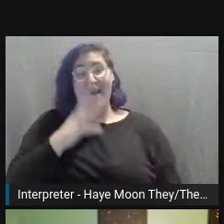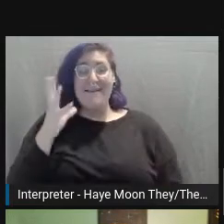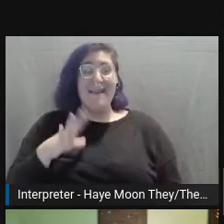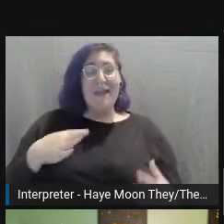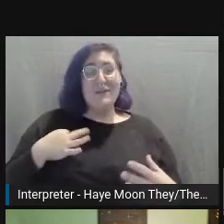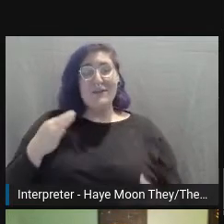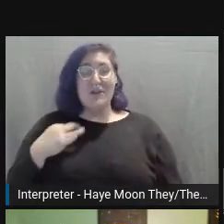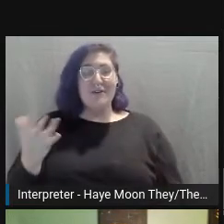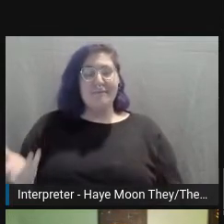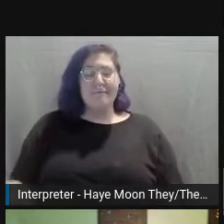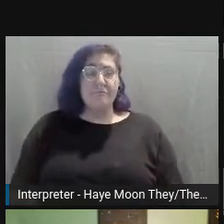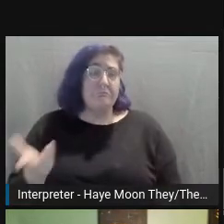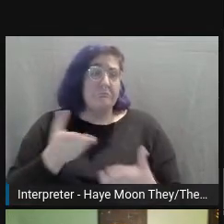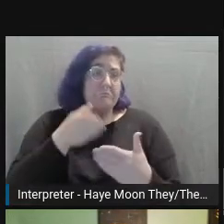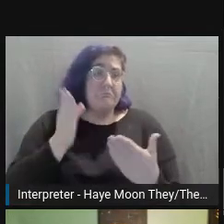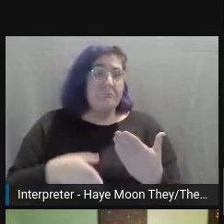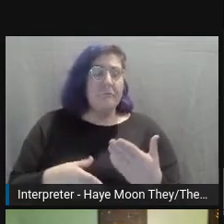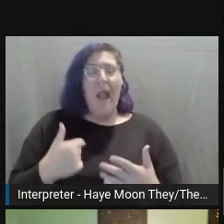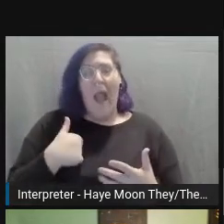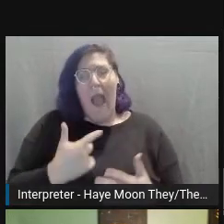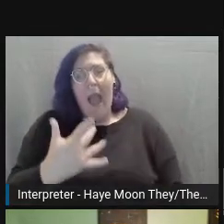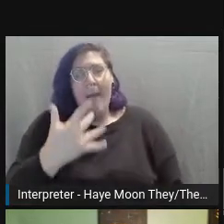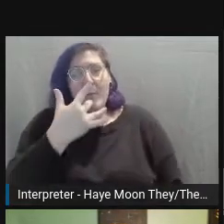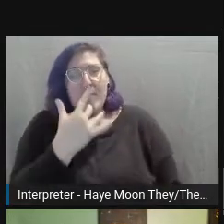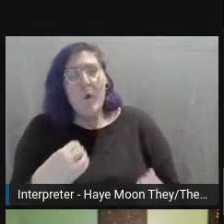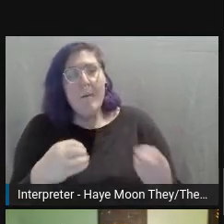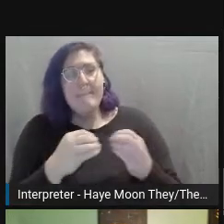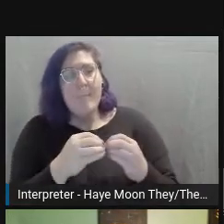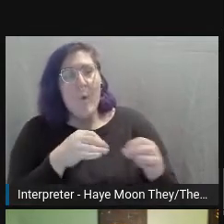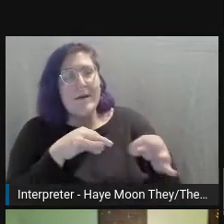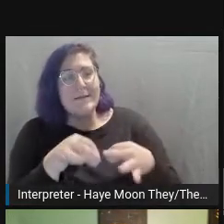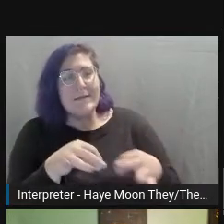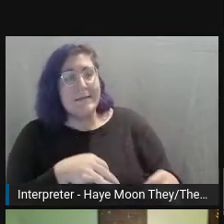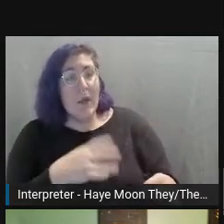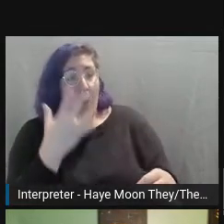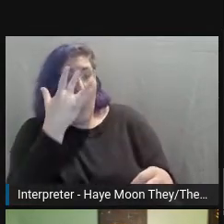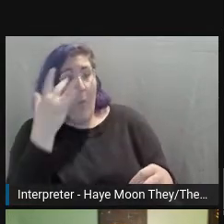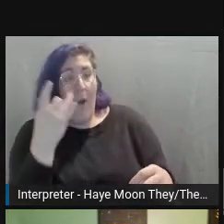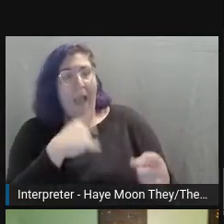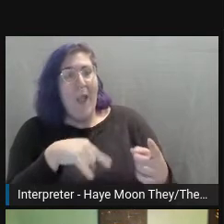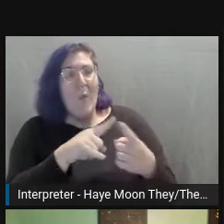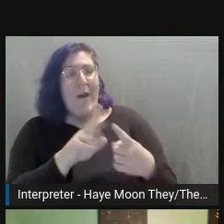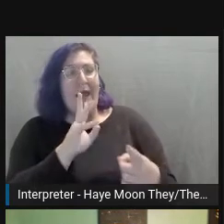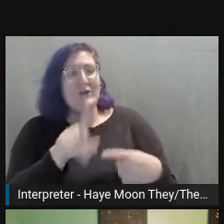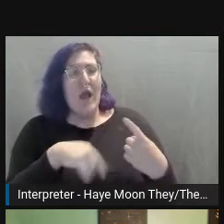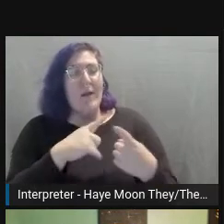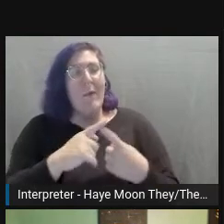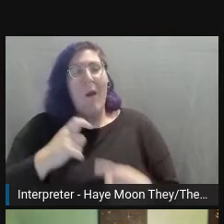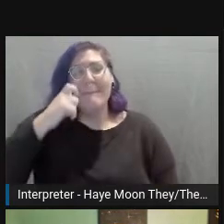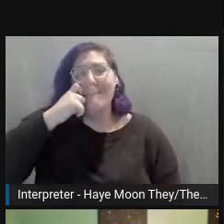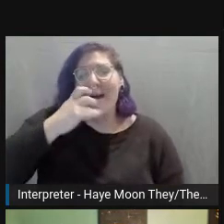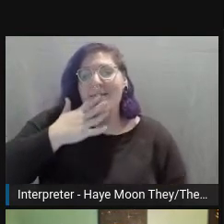Personally, I like to be more detailed because I feel like when I talk about my ethnicity, and the plants behind me,